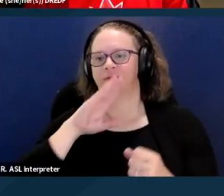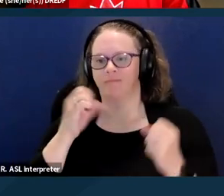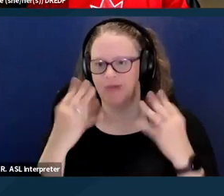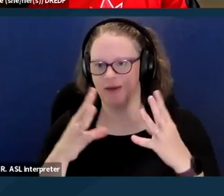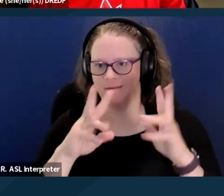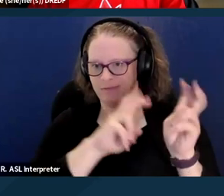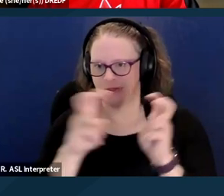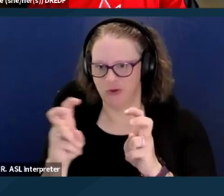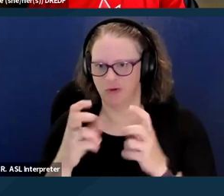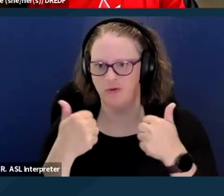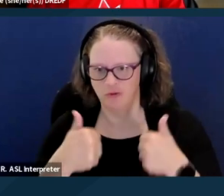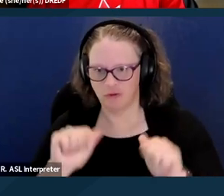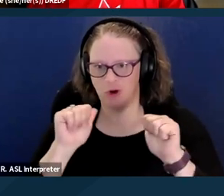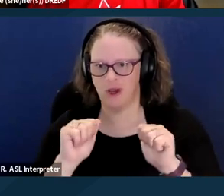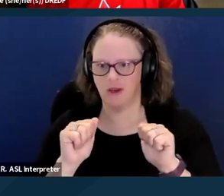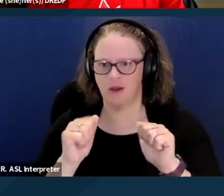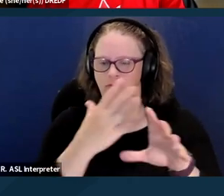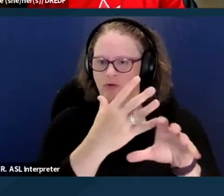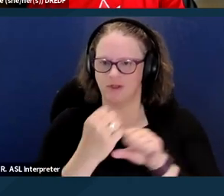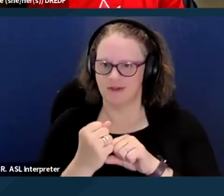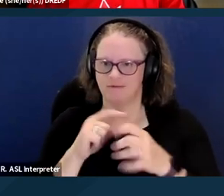with getting these services in place.